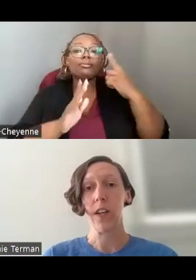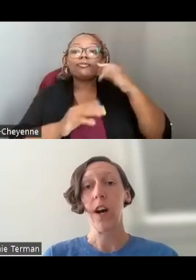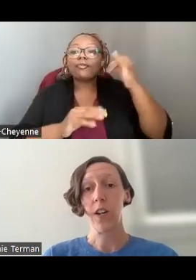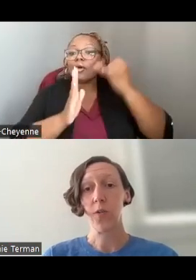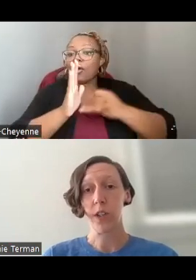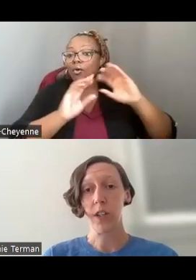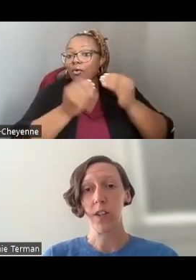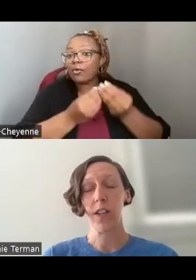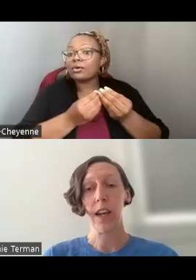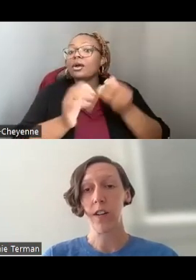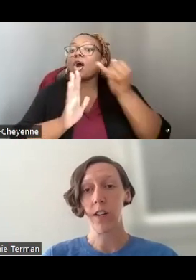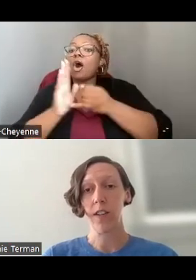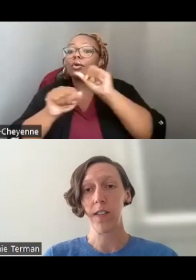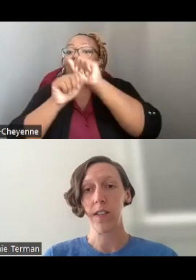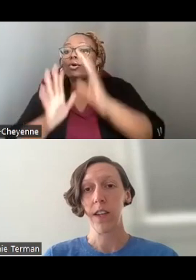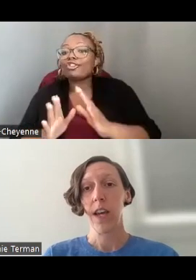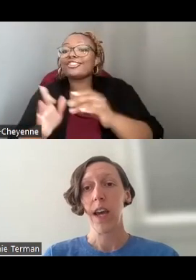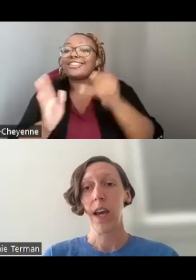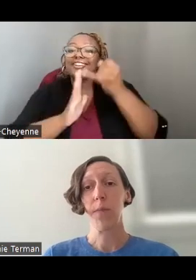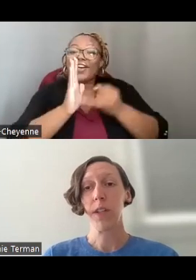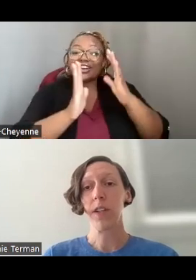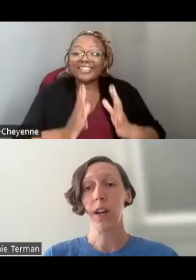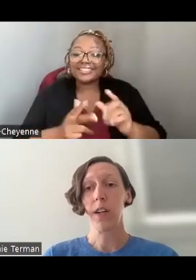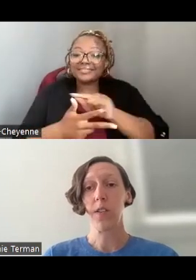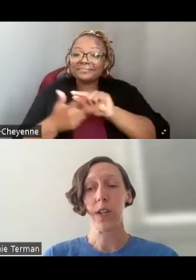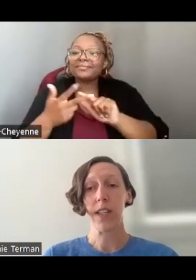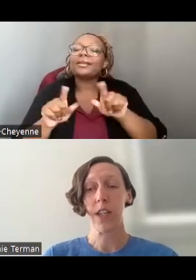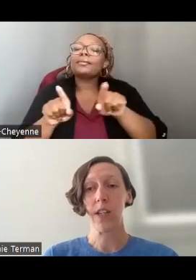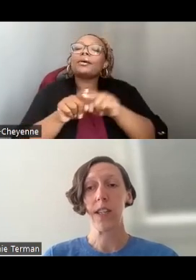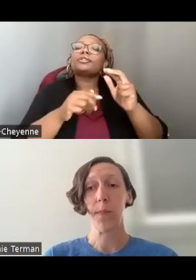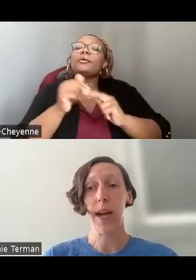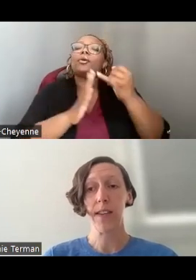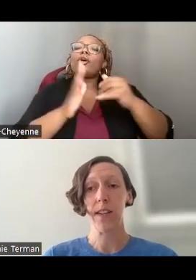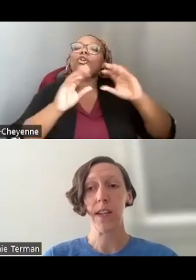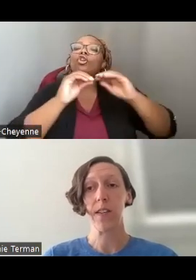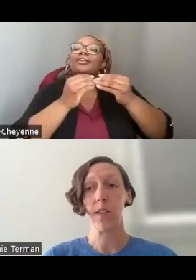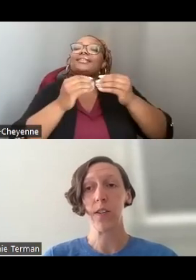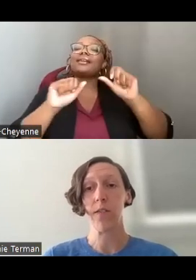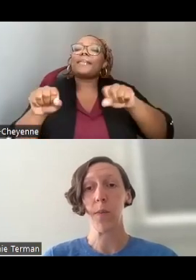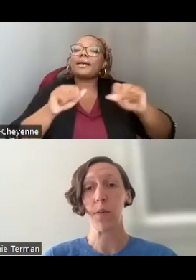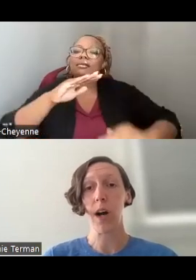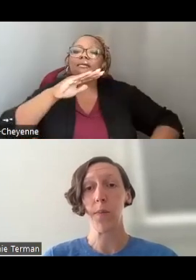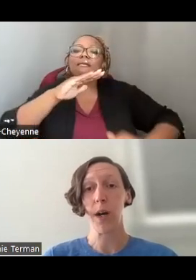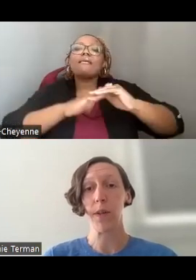ARTS WORKERS, AND ARTISTS, AND BUILD ARTS ORGANIZATIONS CAPACITY TO SERVE A BROAD PUBLIC